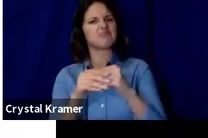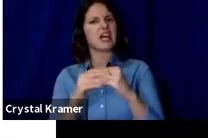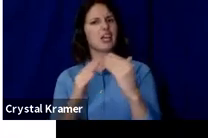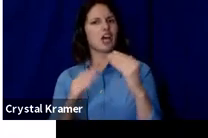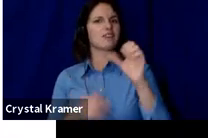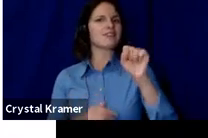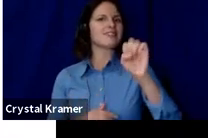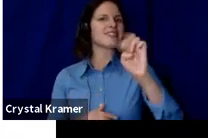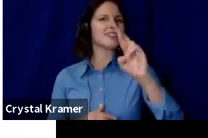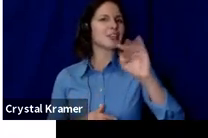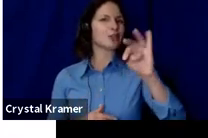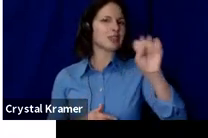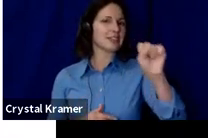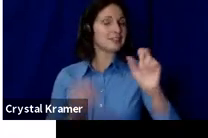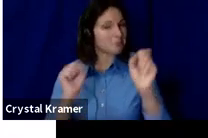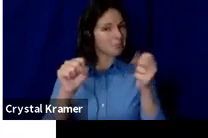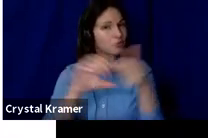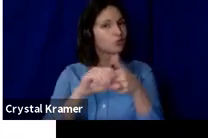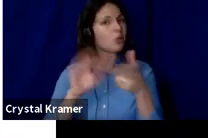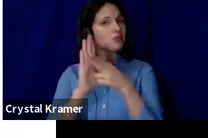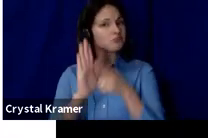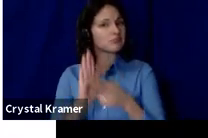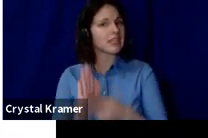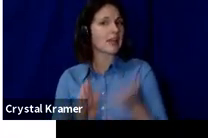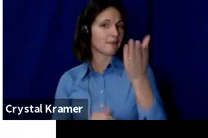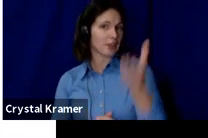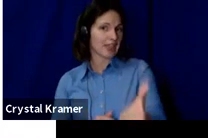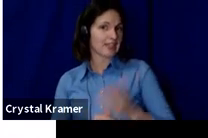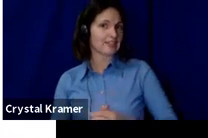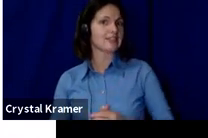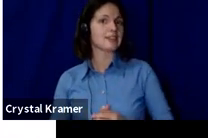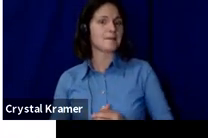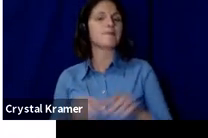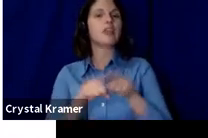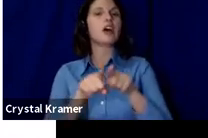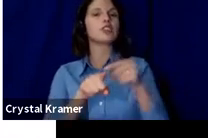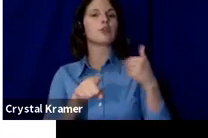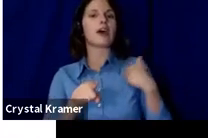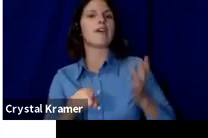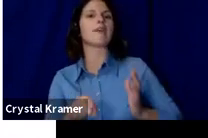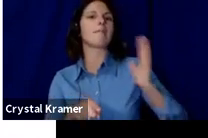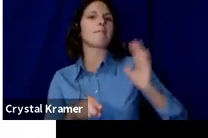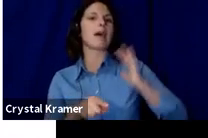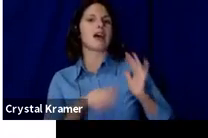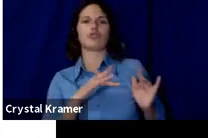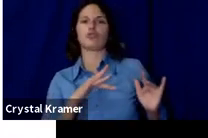And we also have past recordings of previous webinars available.